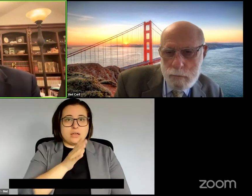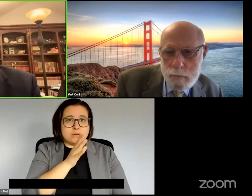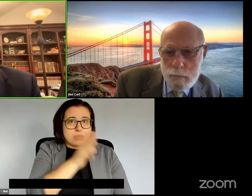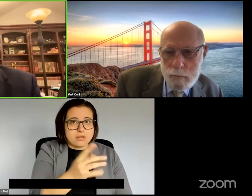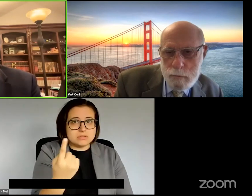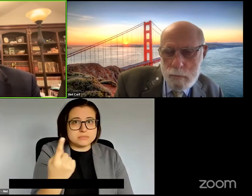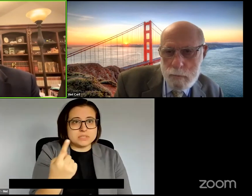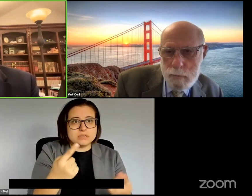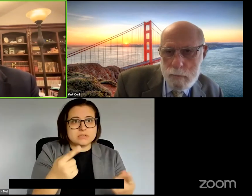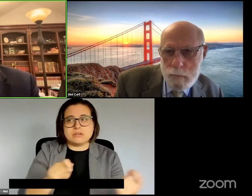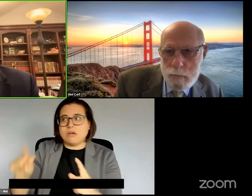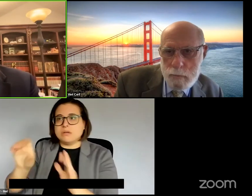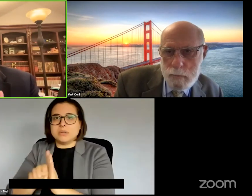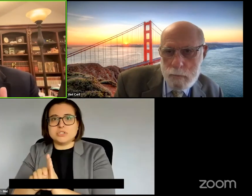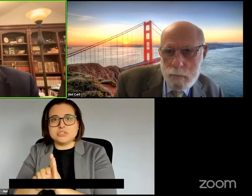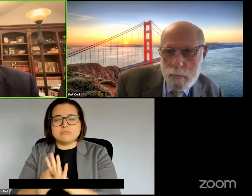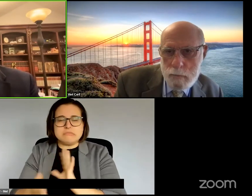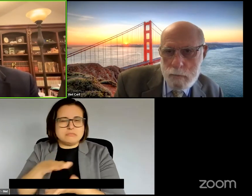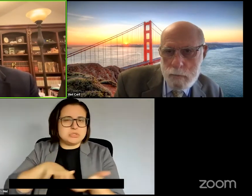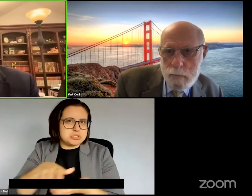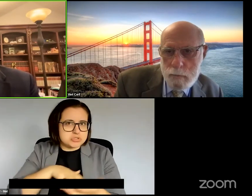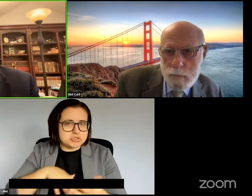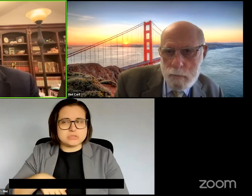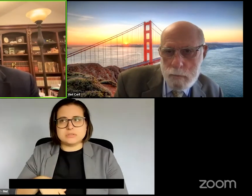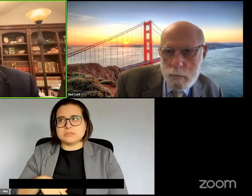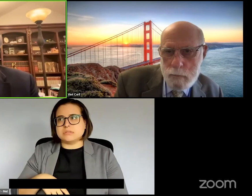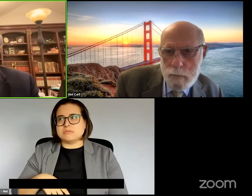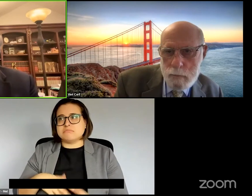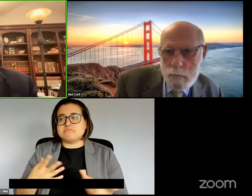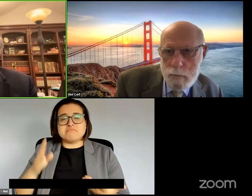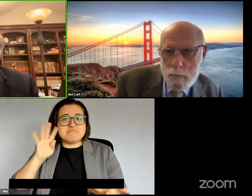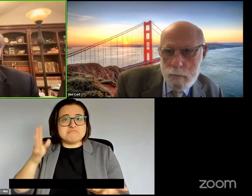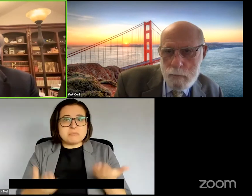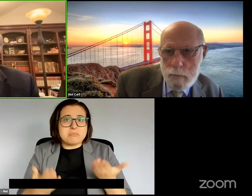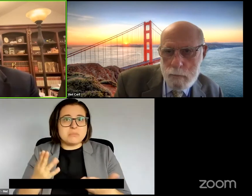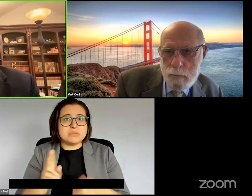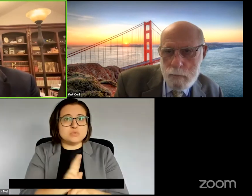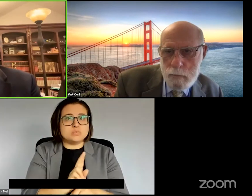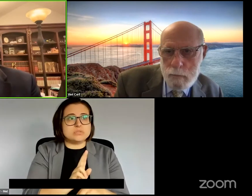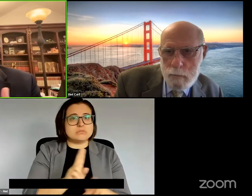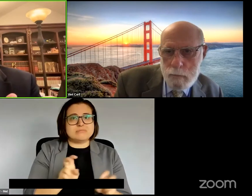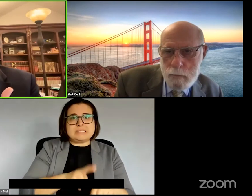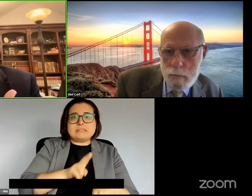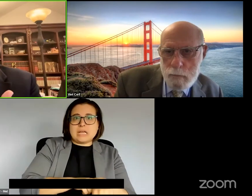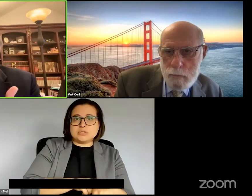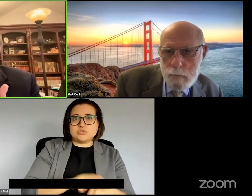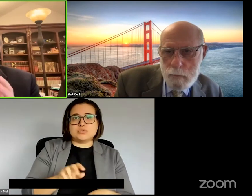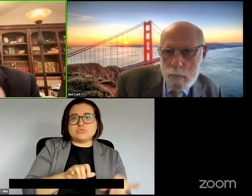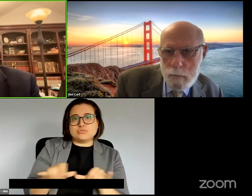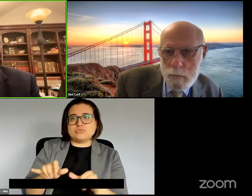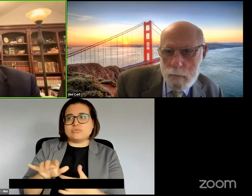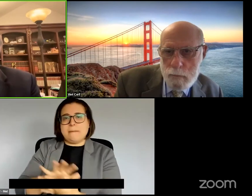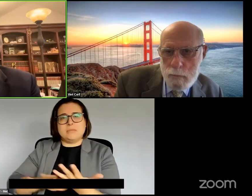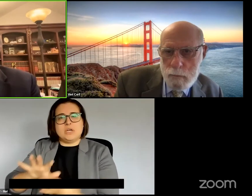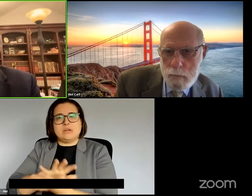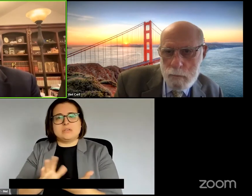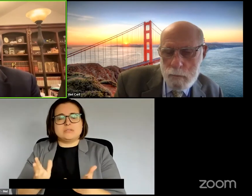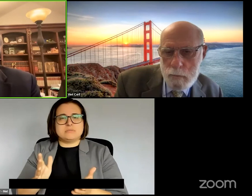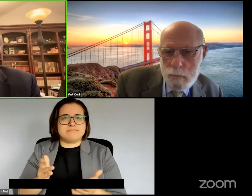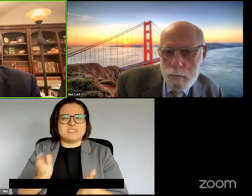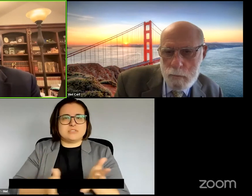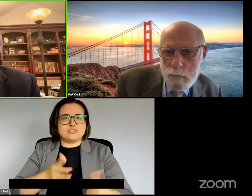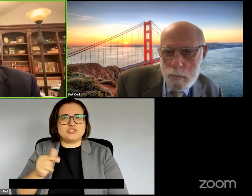We'll be using both natural and -- and abstract gestures as we do now on on some of our devices.